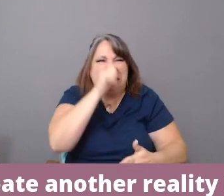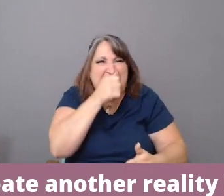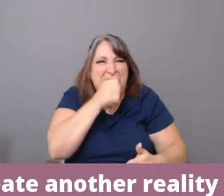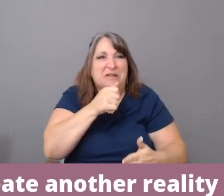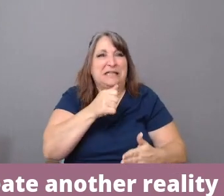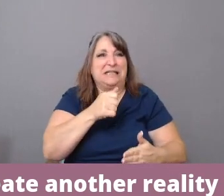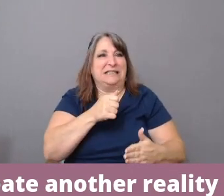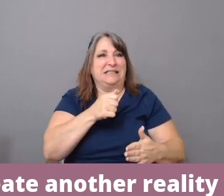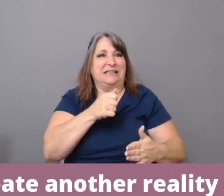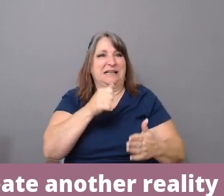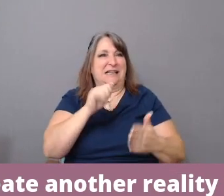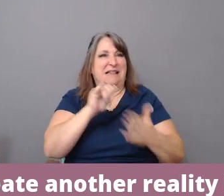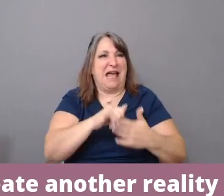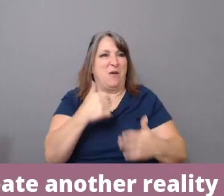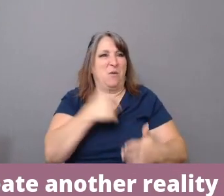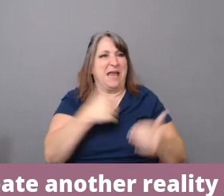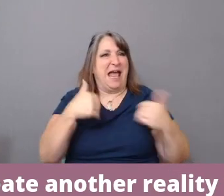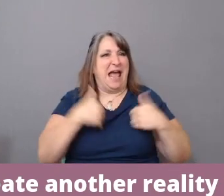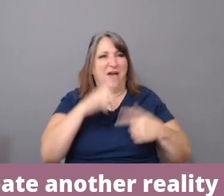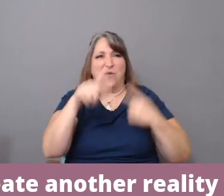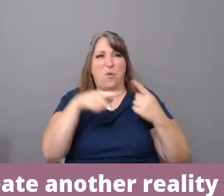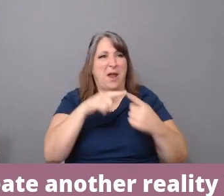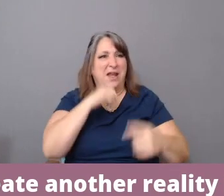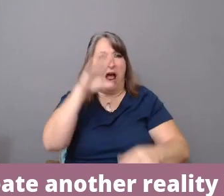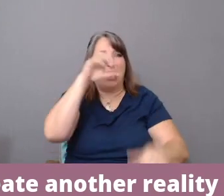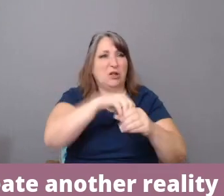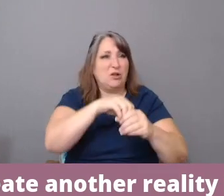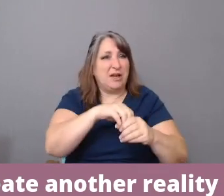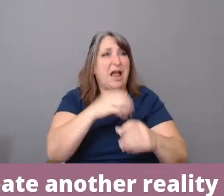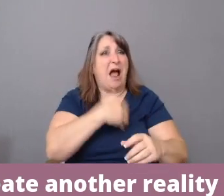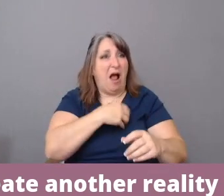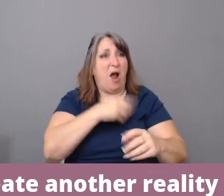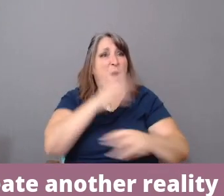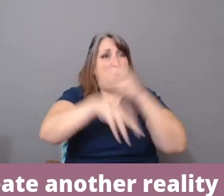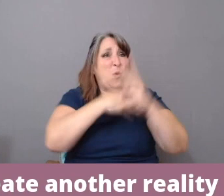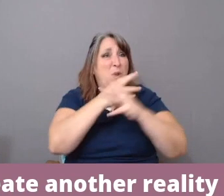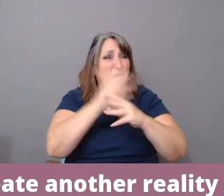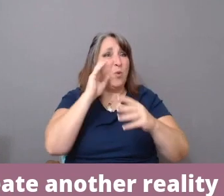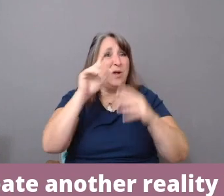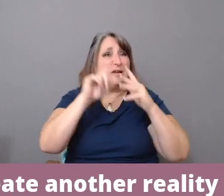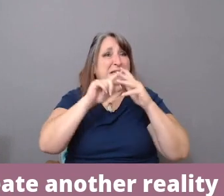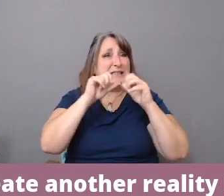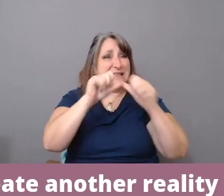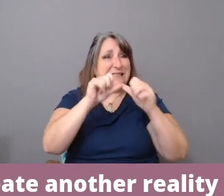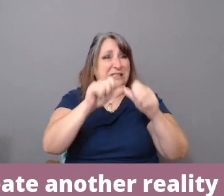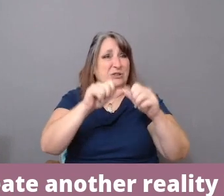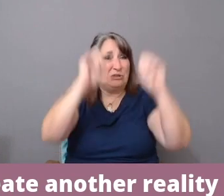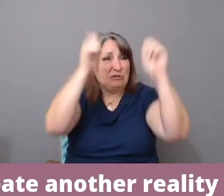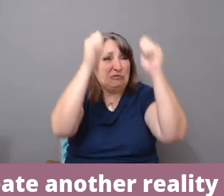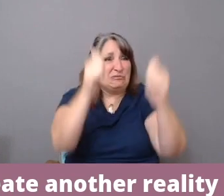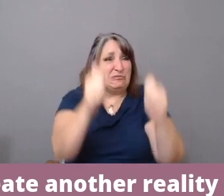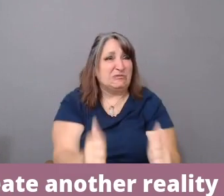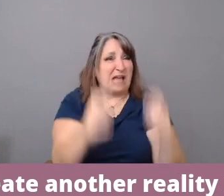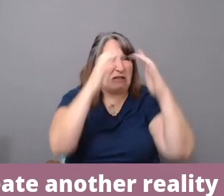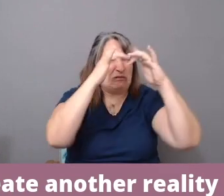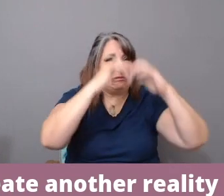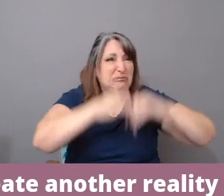our entire society continues to deteriorate and crumble in hate.